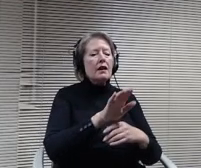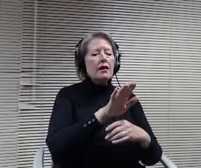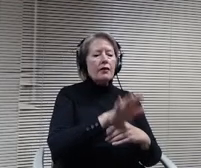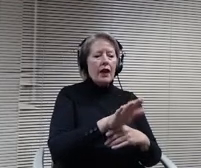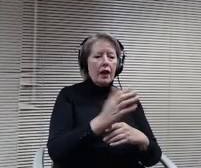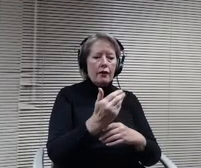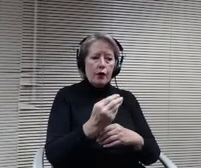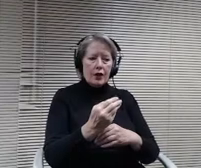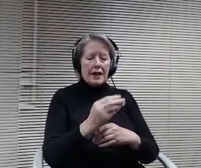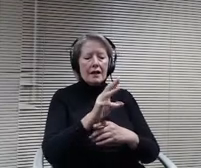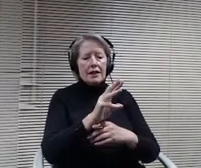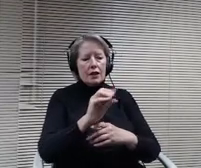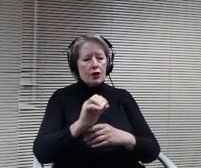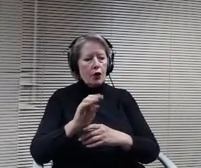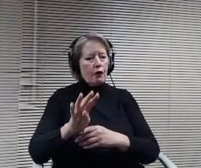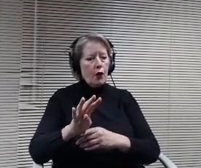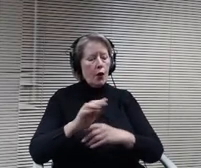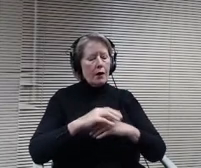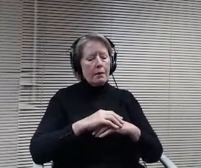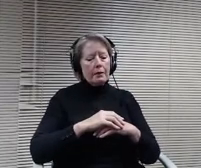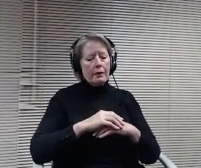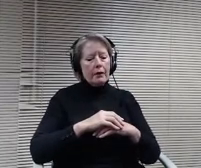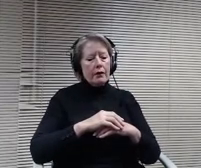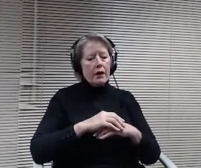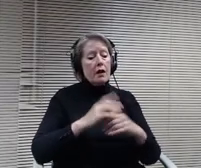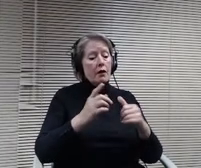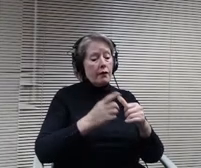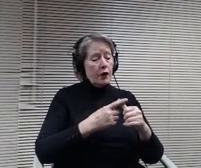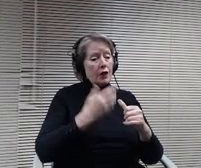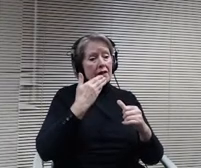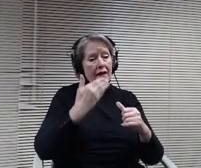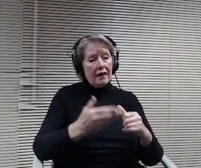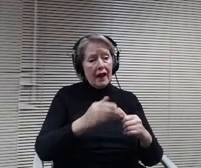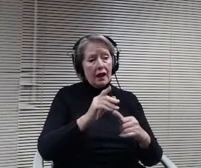Ritchie and Mark Ambrose, and for using an anti racist lens in